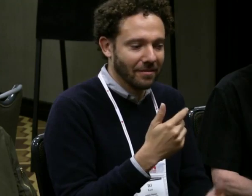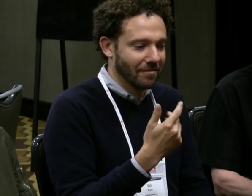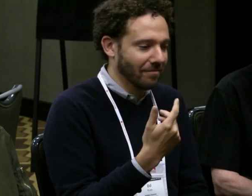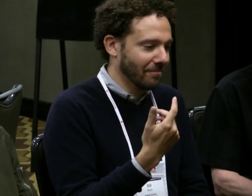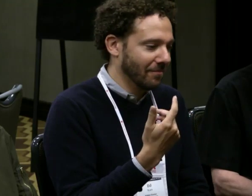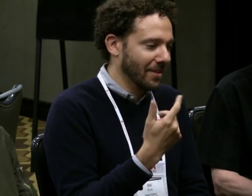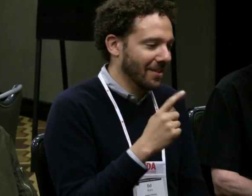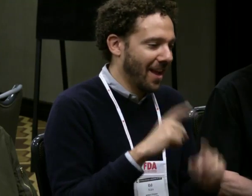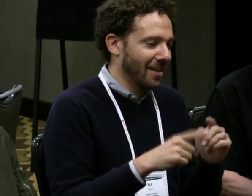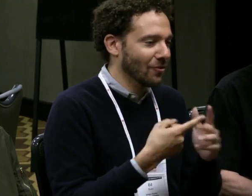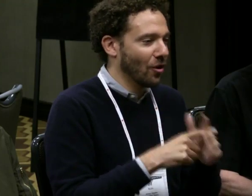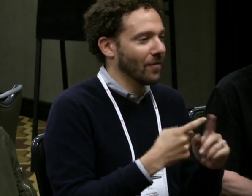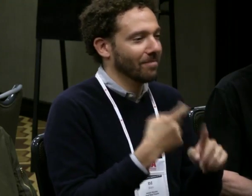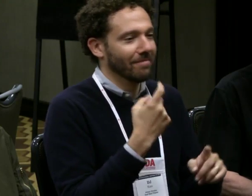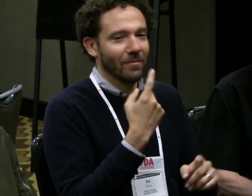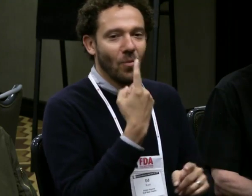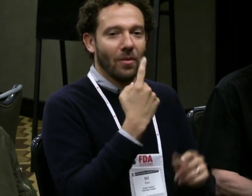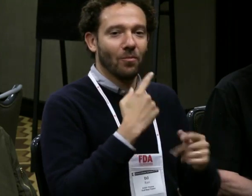And that is part of our process.